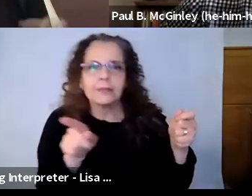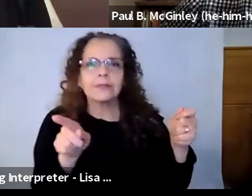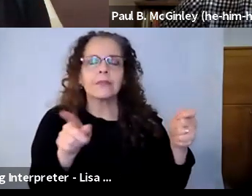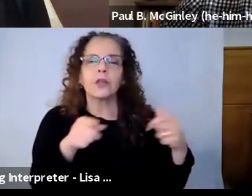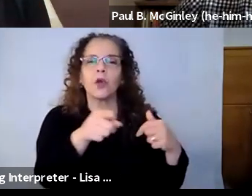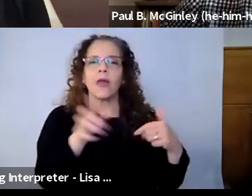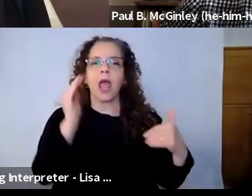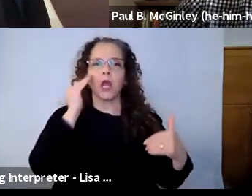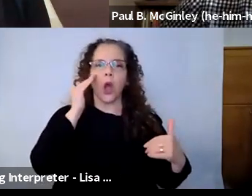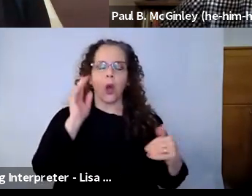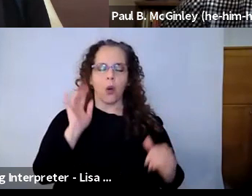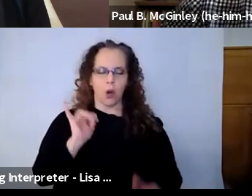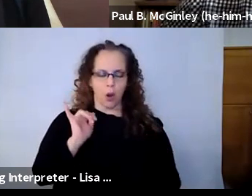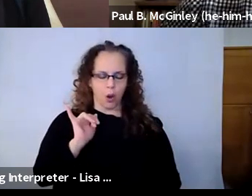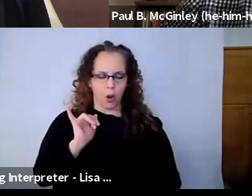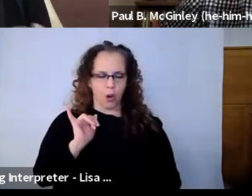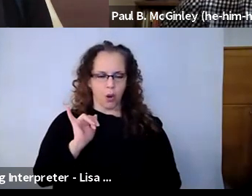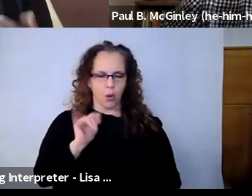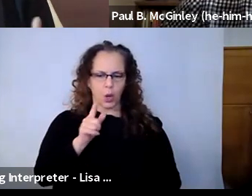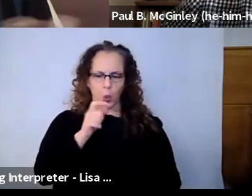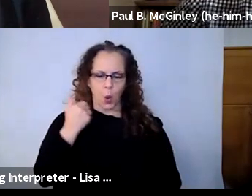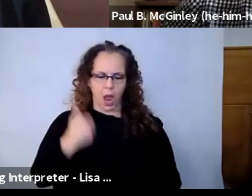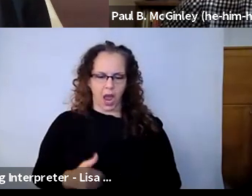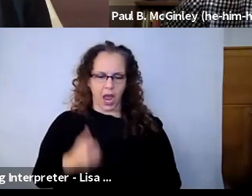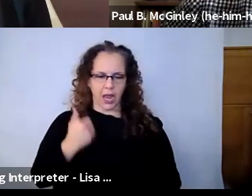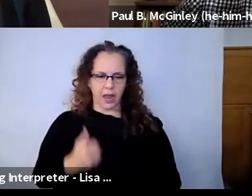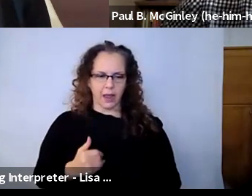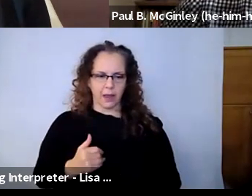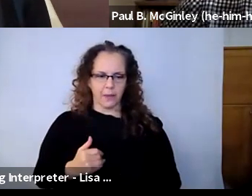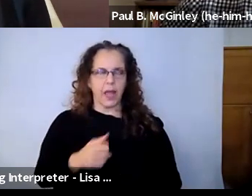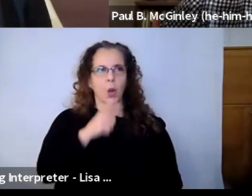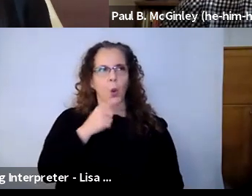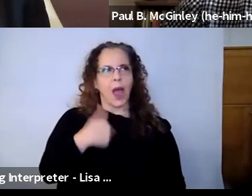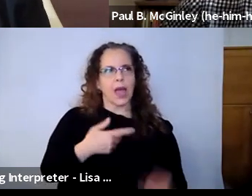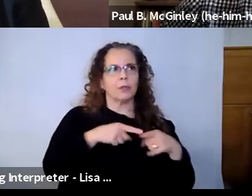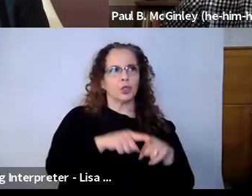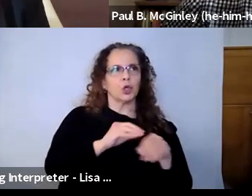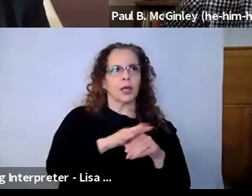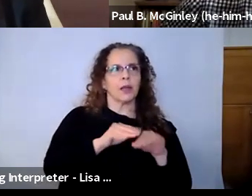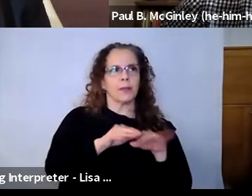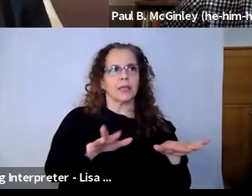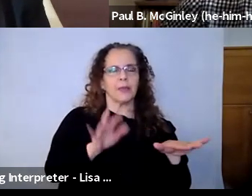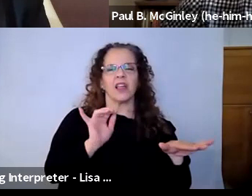this is who I am. And this is who I am during these times as well." So yeah.